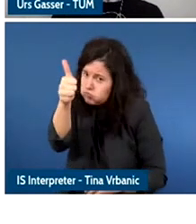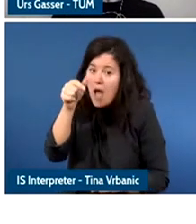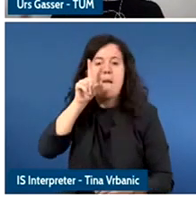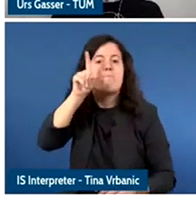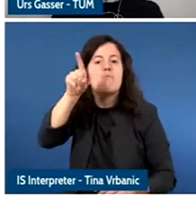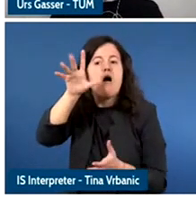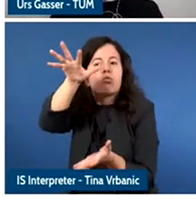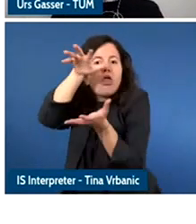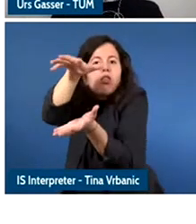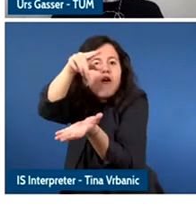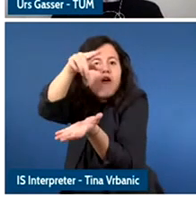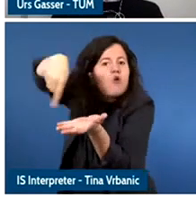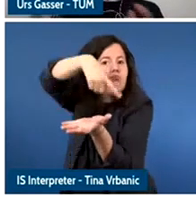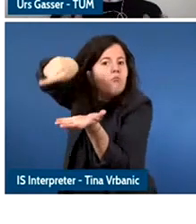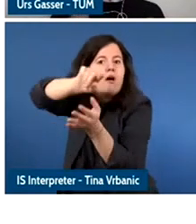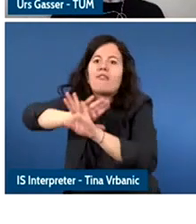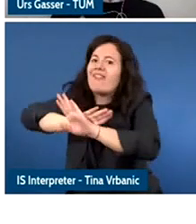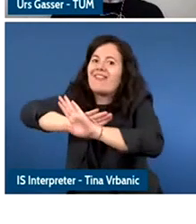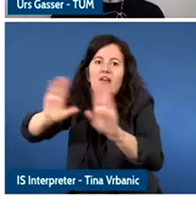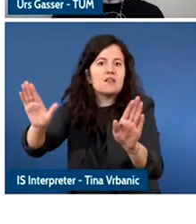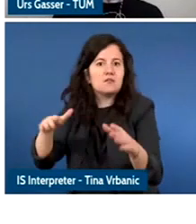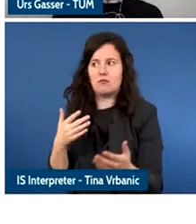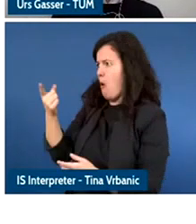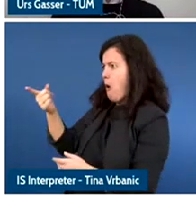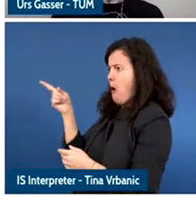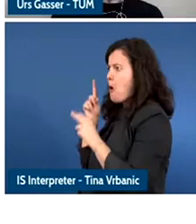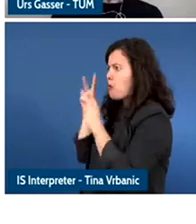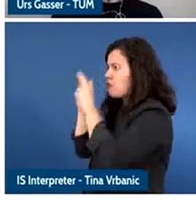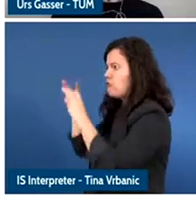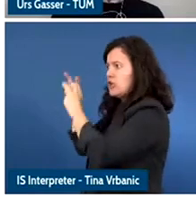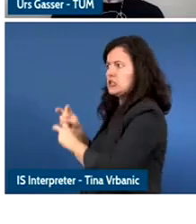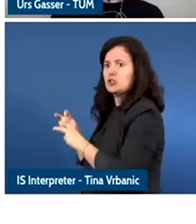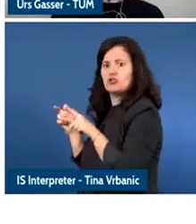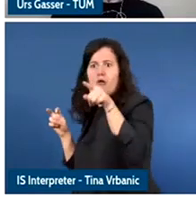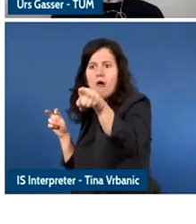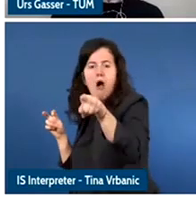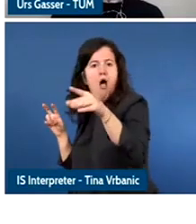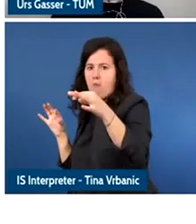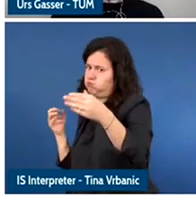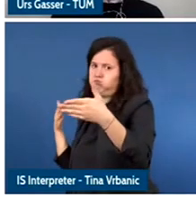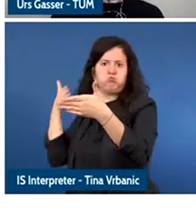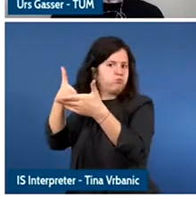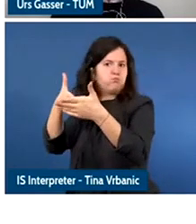don't have access to the data, based on which this research is founded.